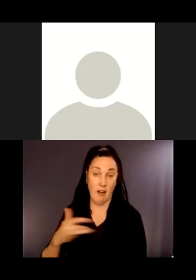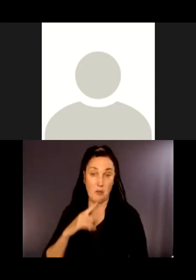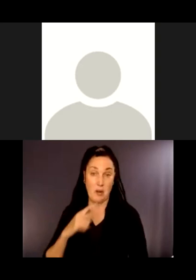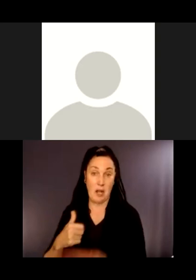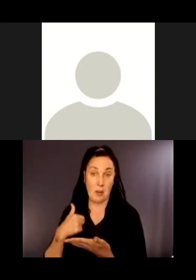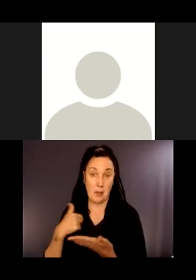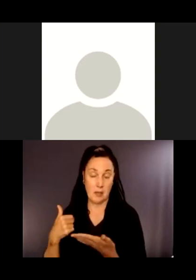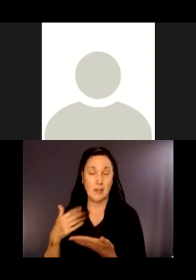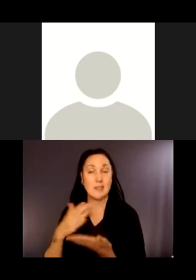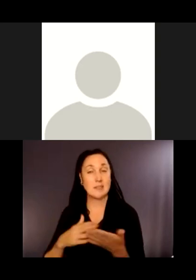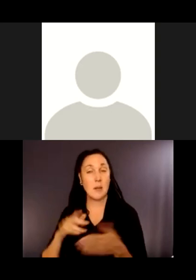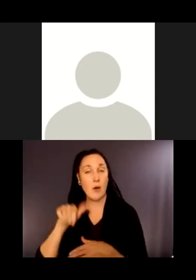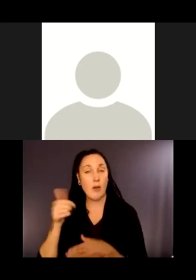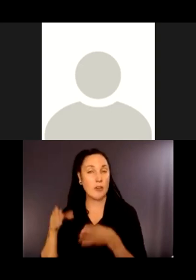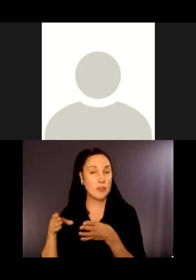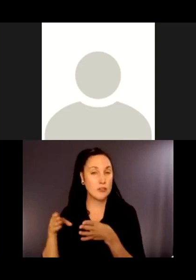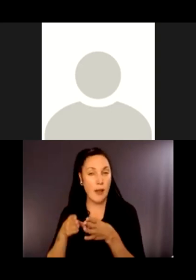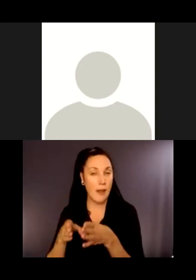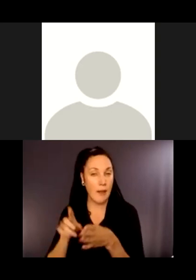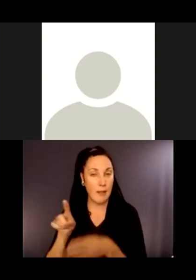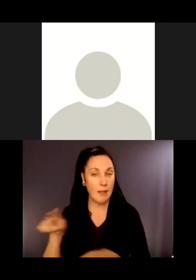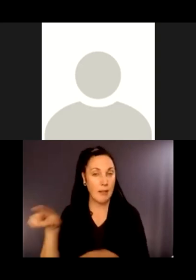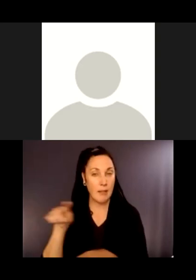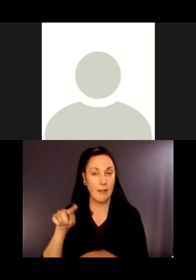At some of the other trailheads, I think in Newcastle there's a